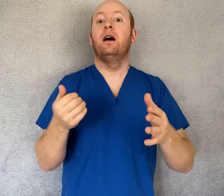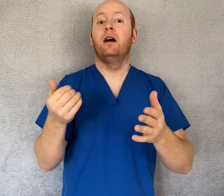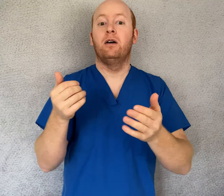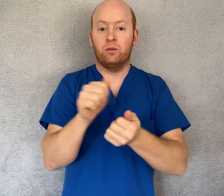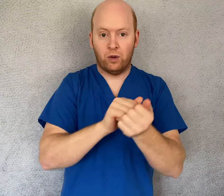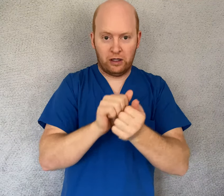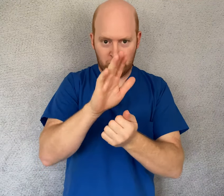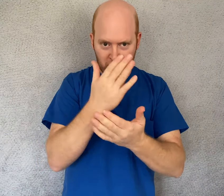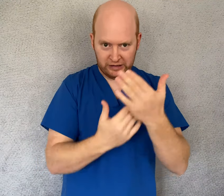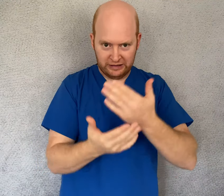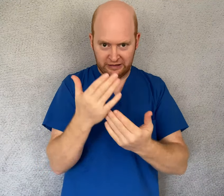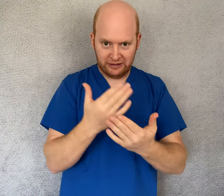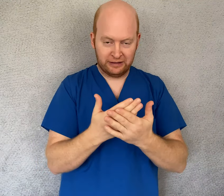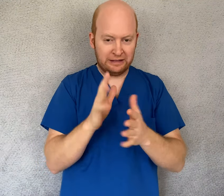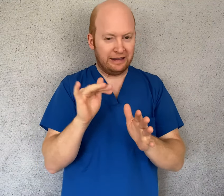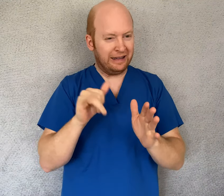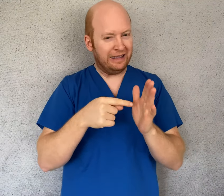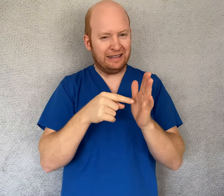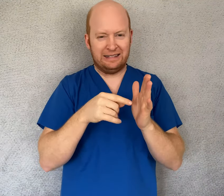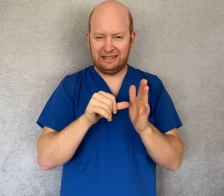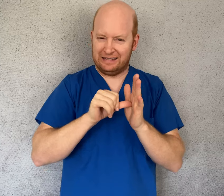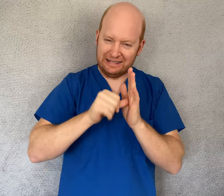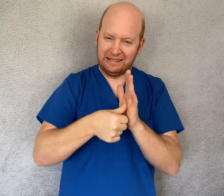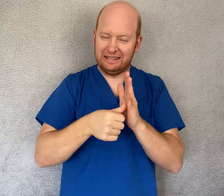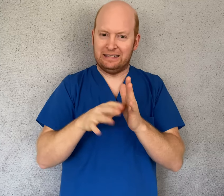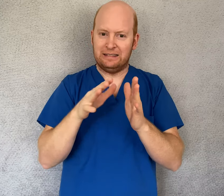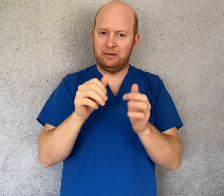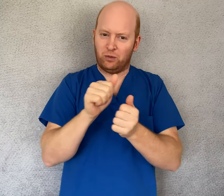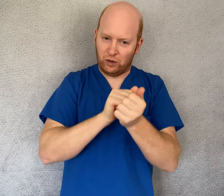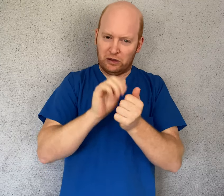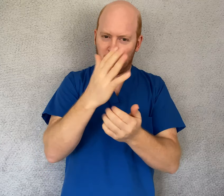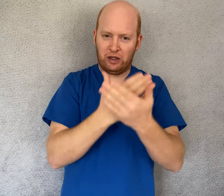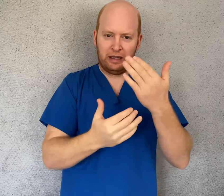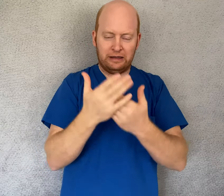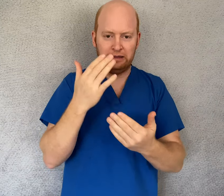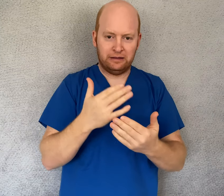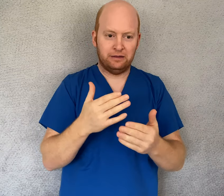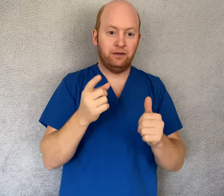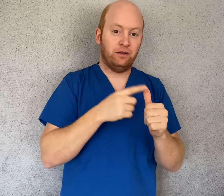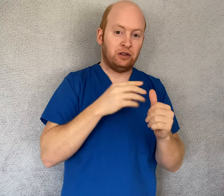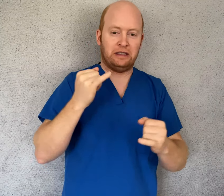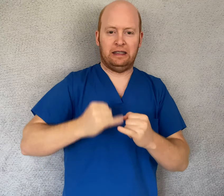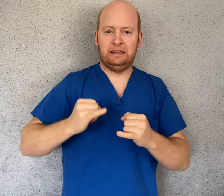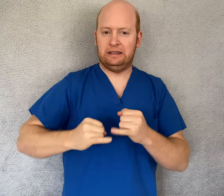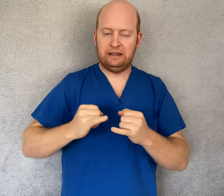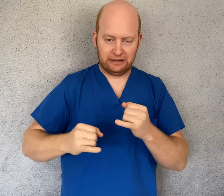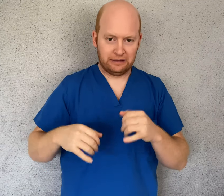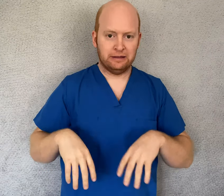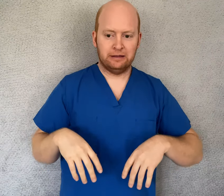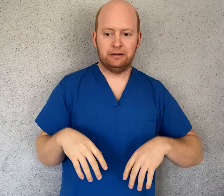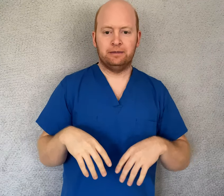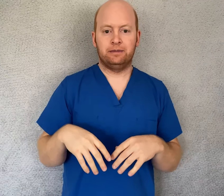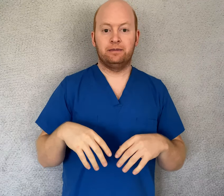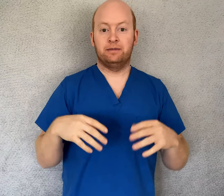Then wash your hands! This cannot be overemphasized. Wash your hands! First and last thing to do!